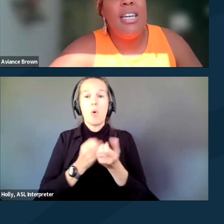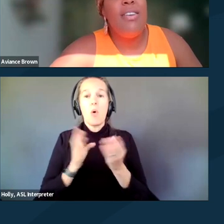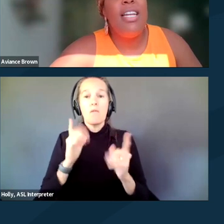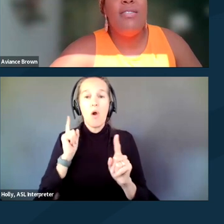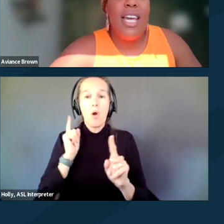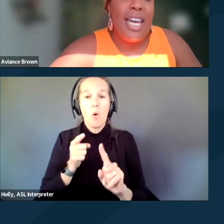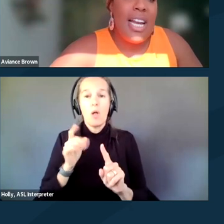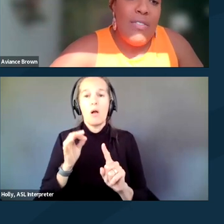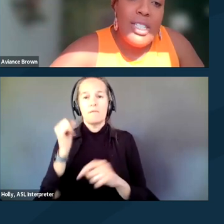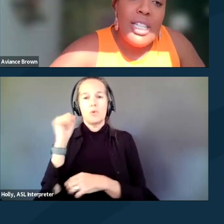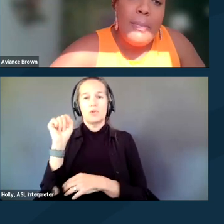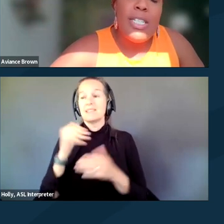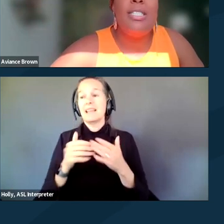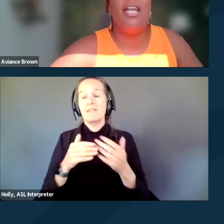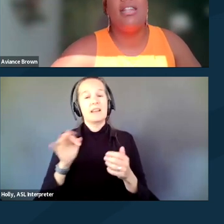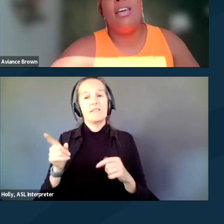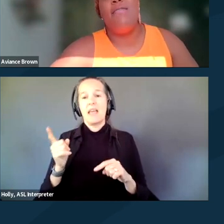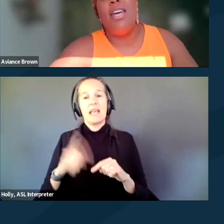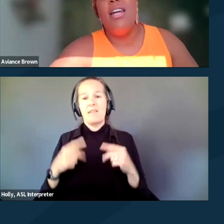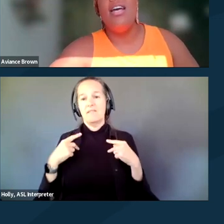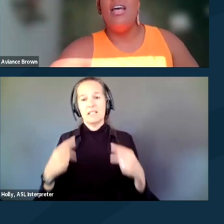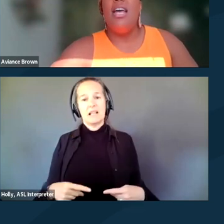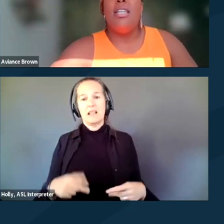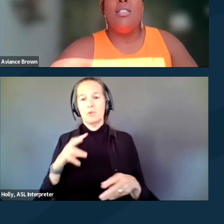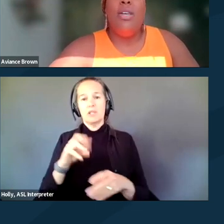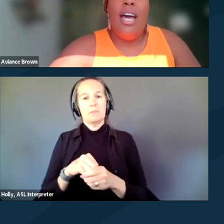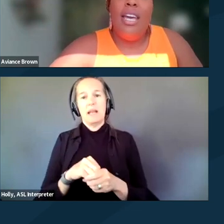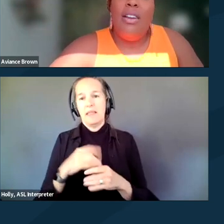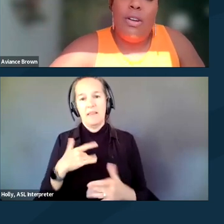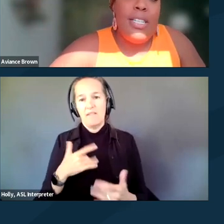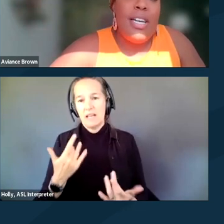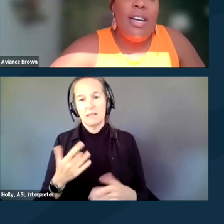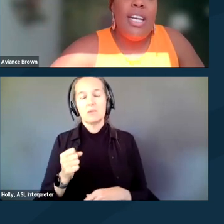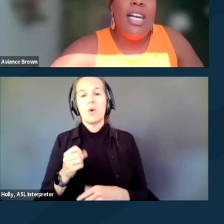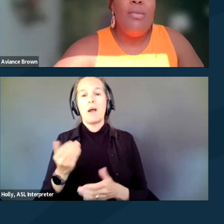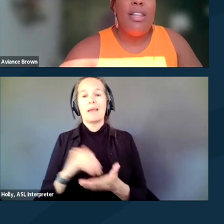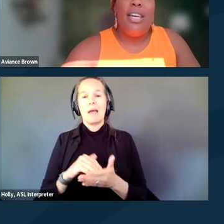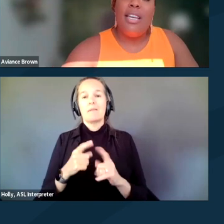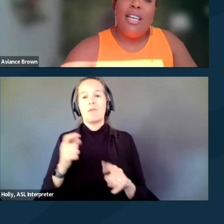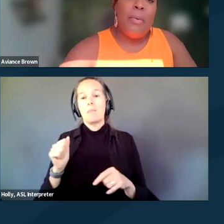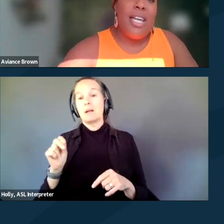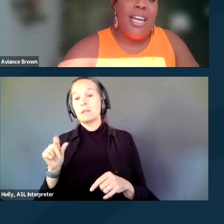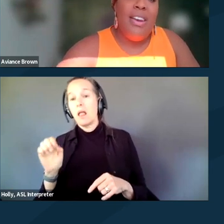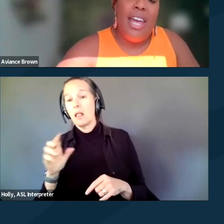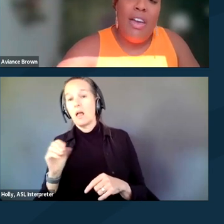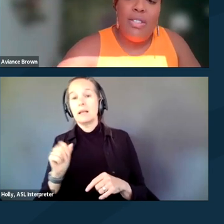even if they cannot physically participate in the event. And so, yeah, again, from Adele and Anita, one of the examples that Anita gave is